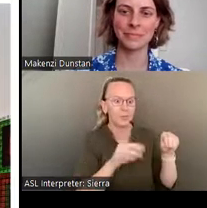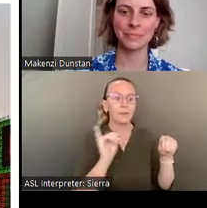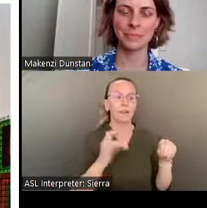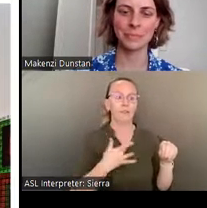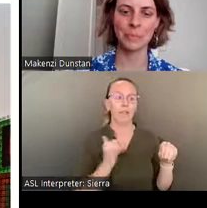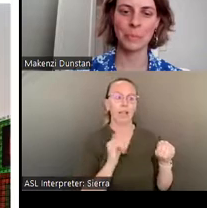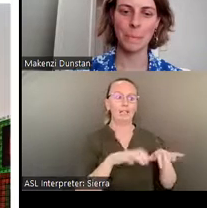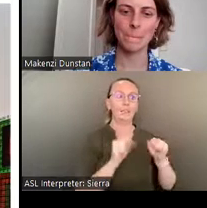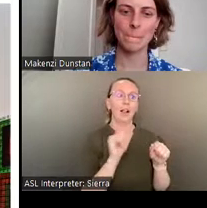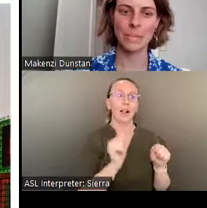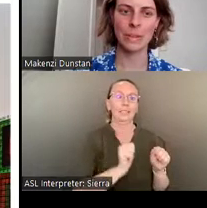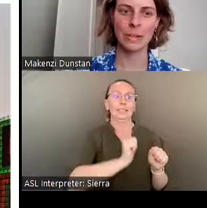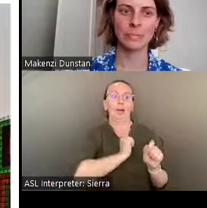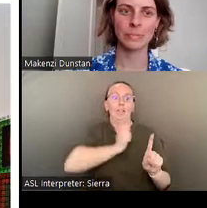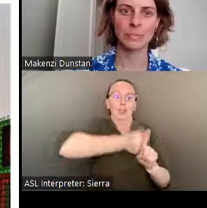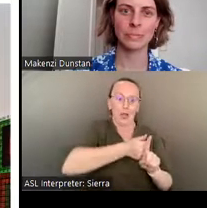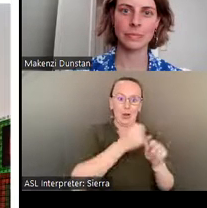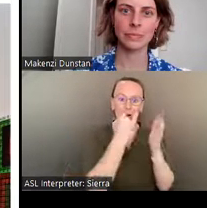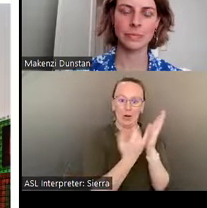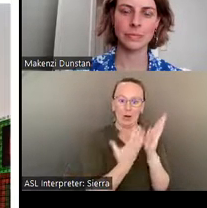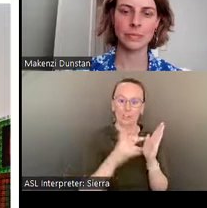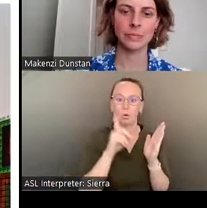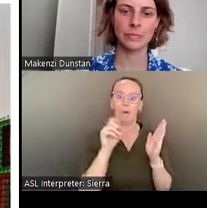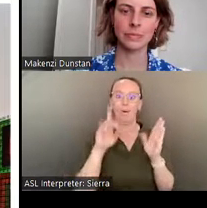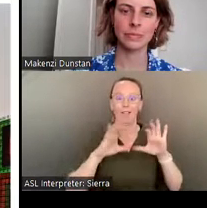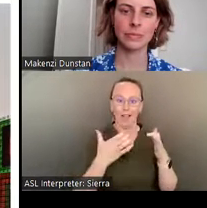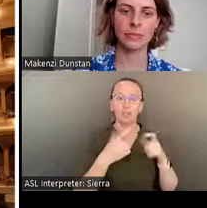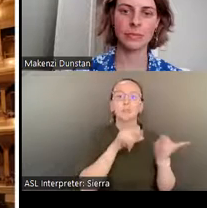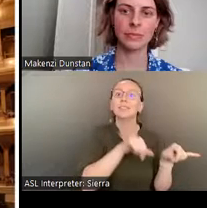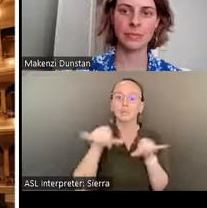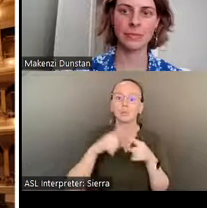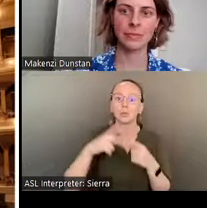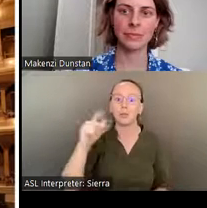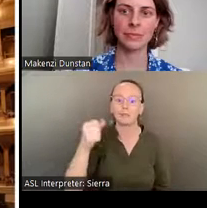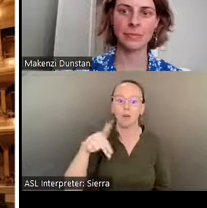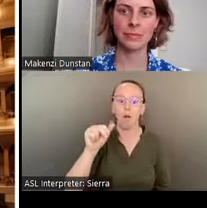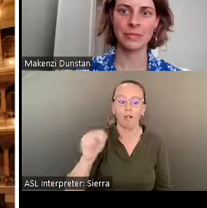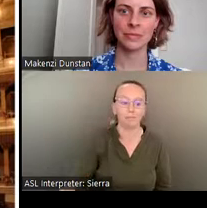perfect precursor to experiencing Pasaquan. Next slide, please, Michael.